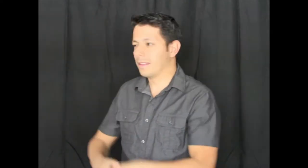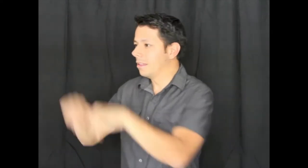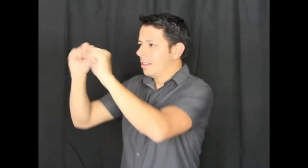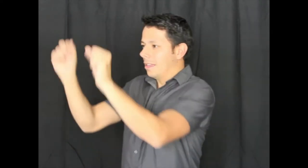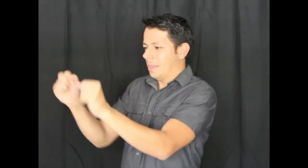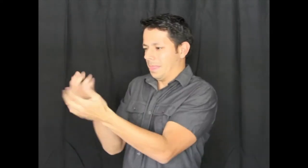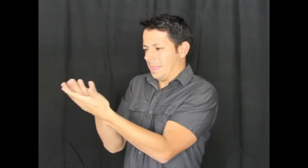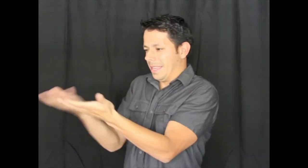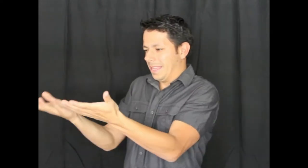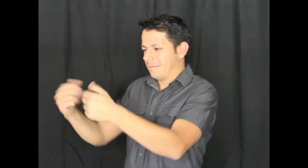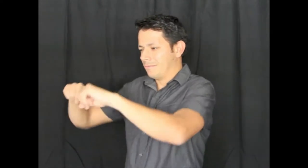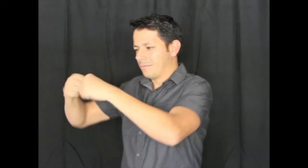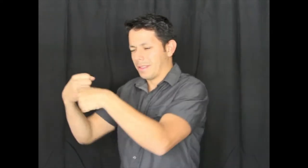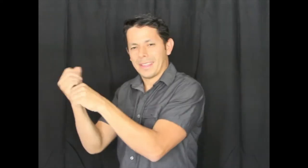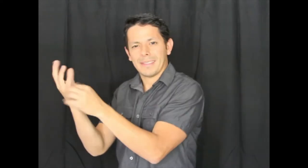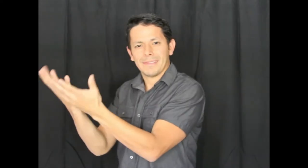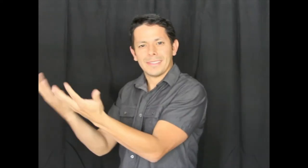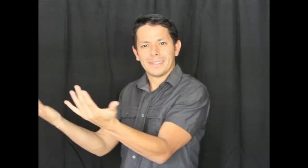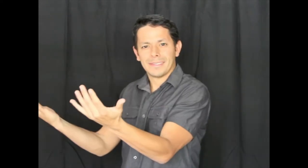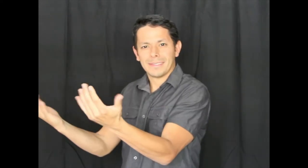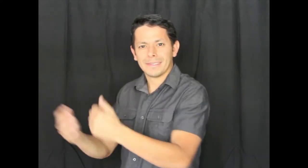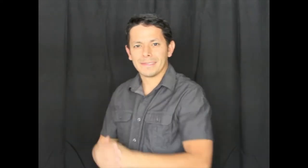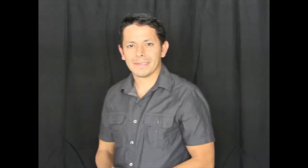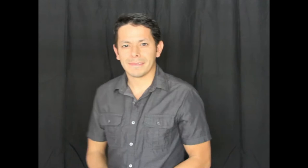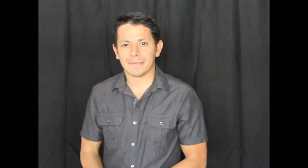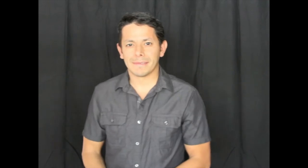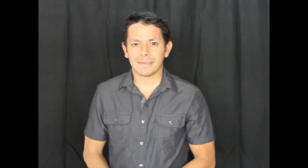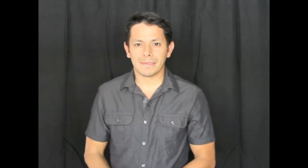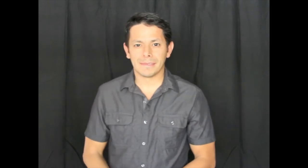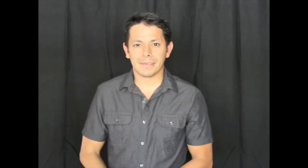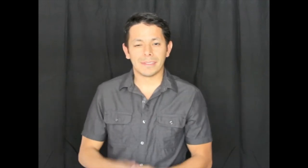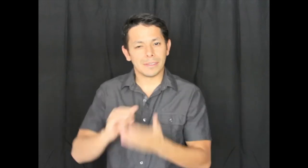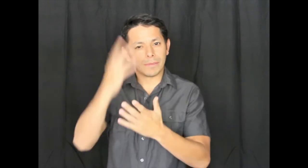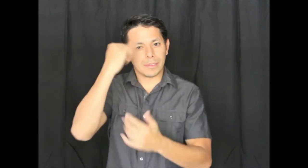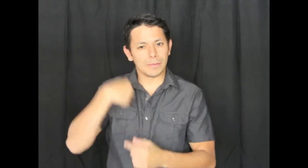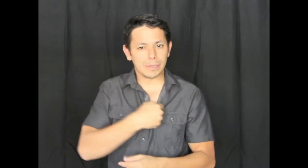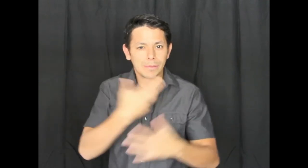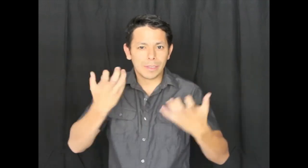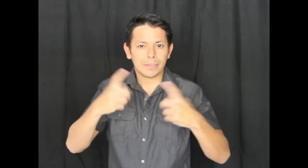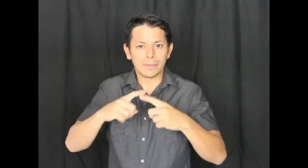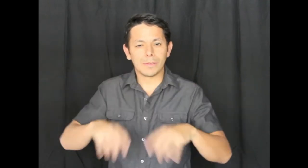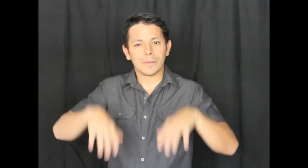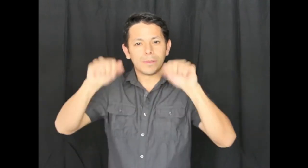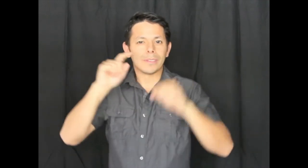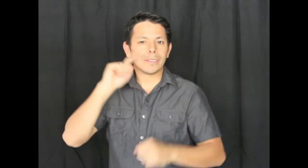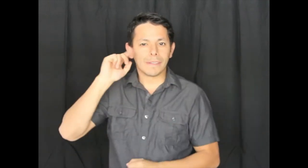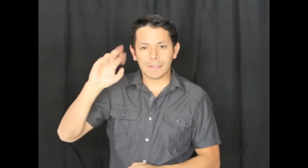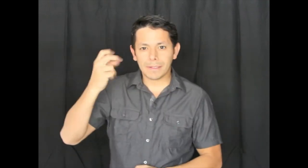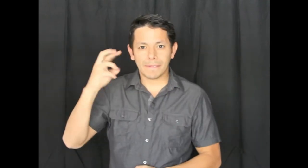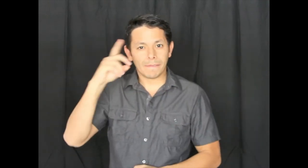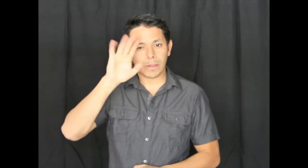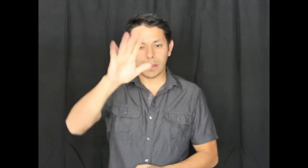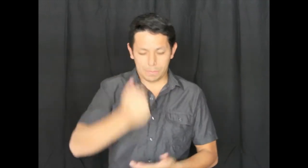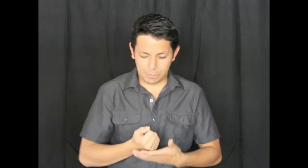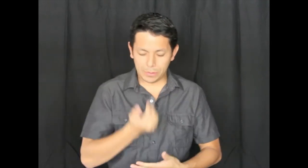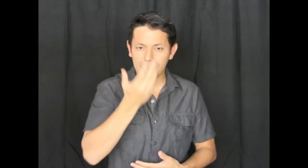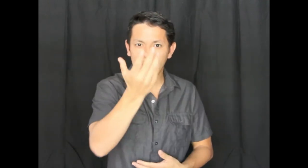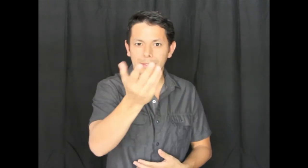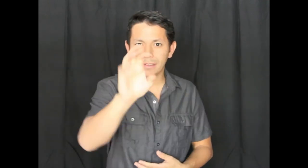sculpture work things you made That's why we want to host this Deaf Art Show for your expressions